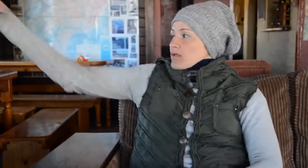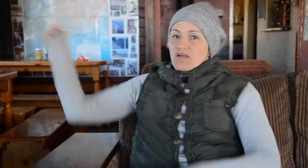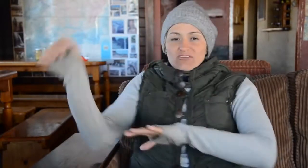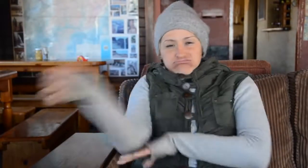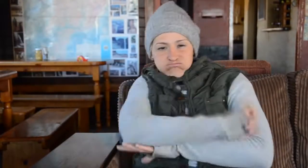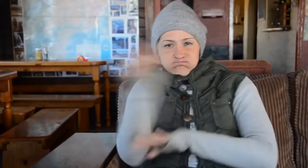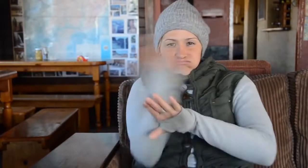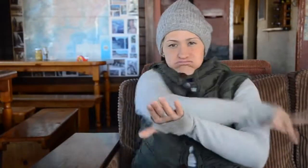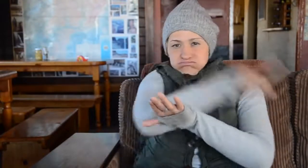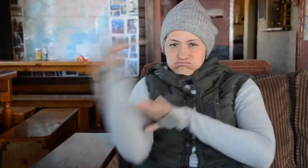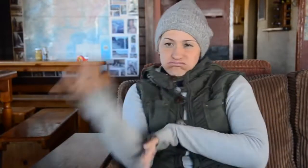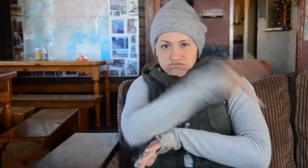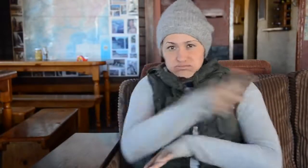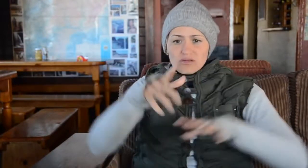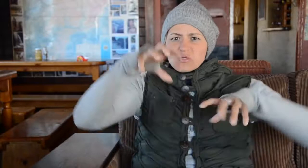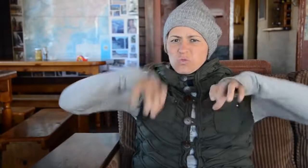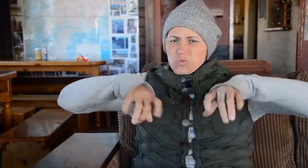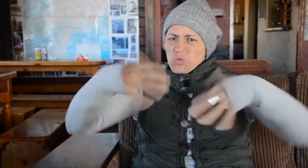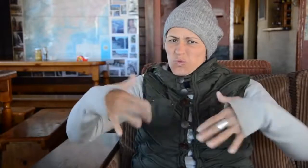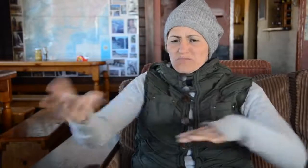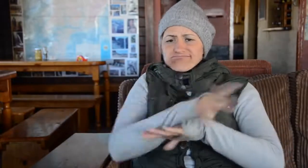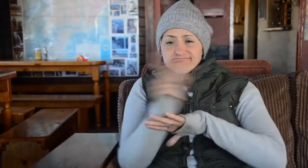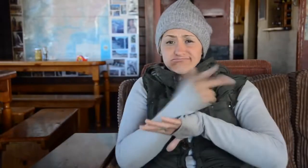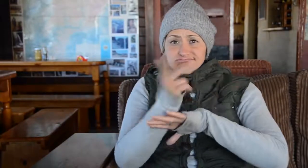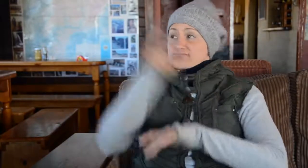other side with a starting line going down,